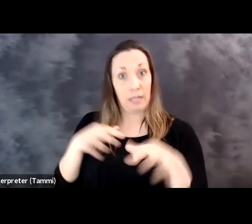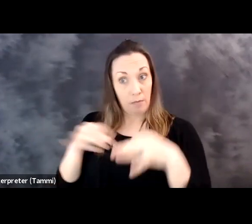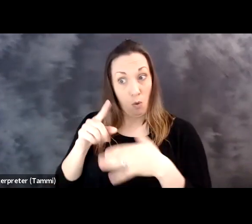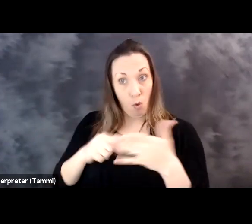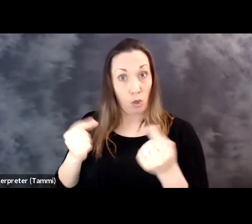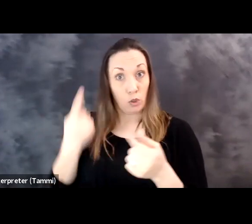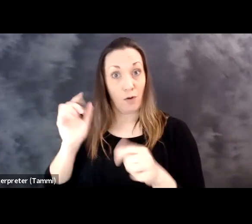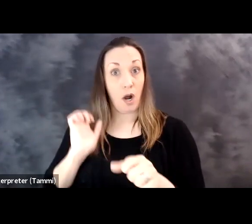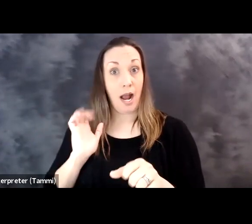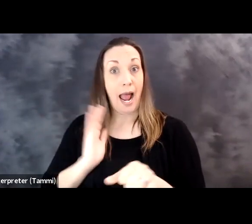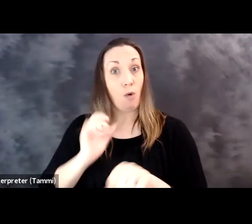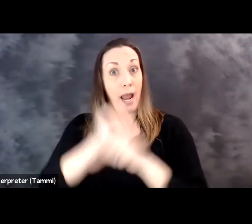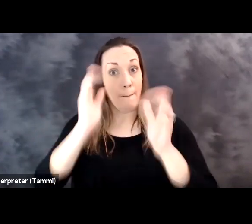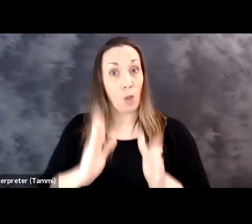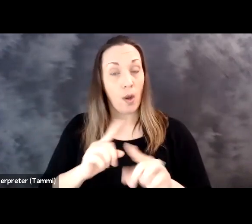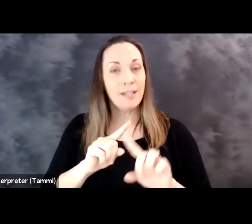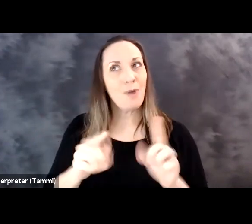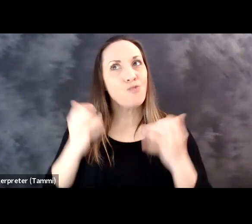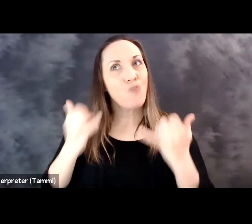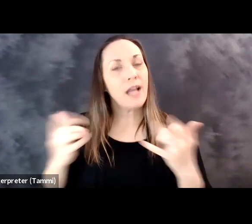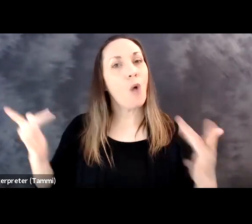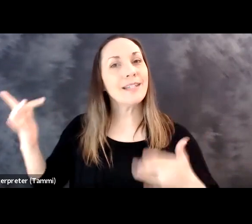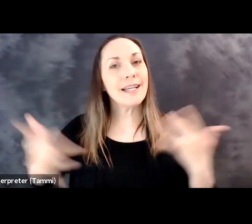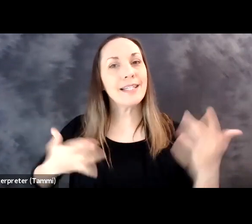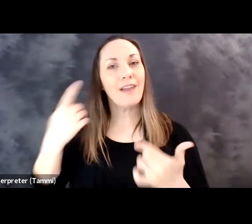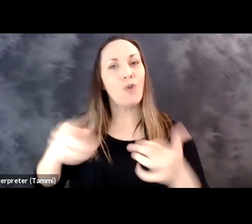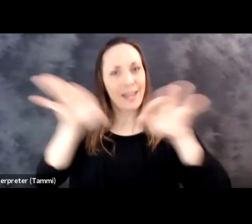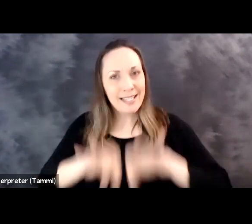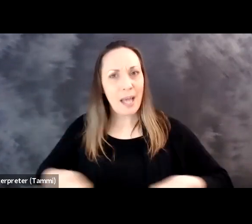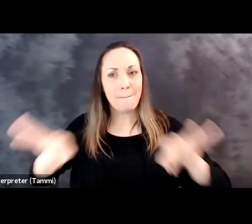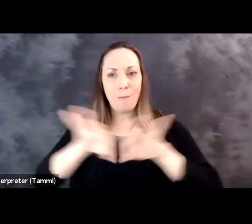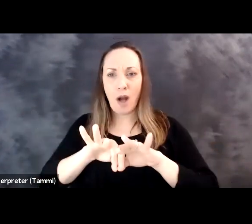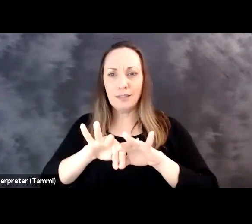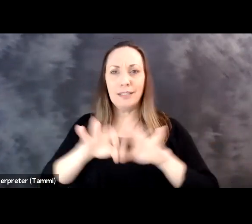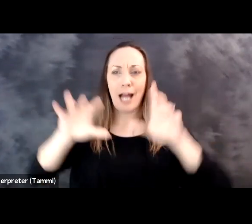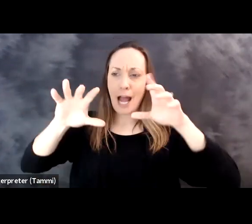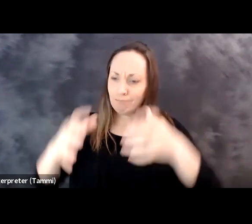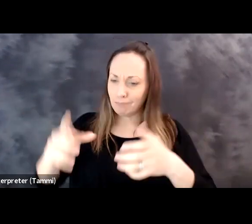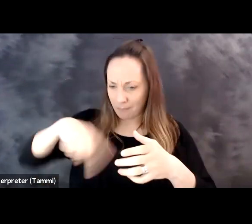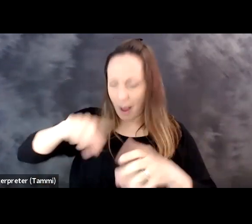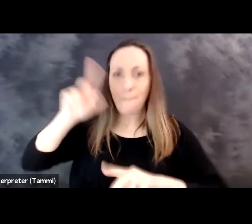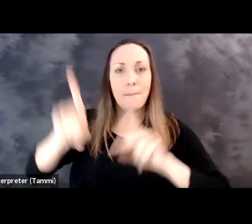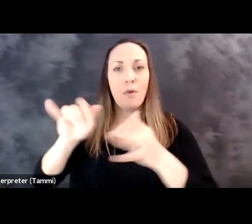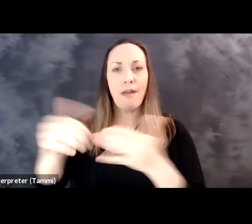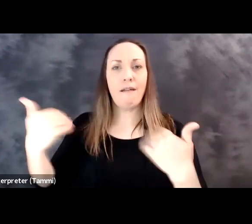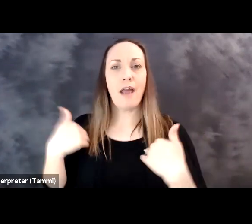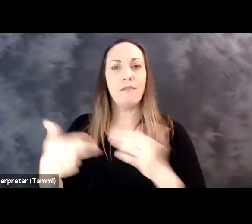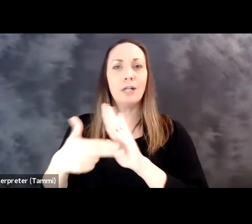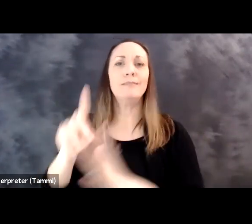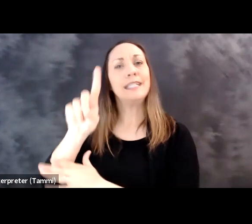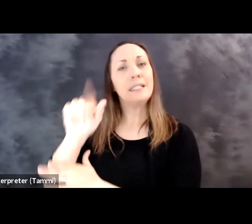happy to have some clients either here's what we're getting do for our employees. But what's exciting right now for this